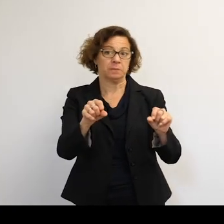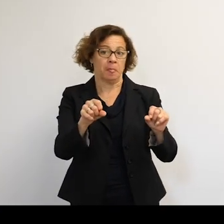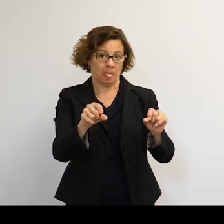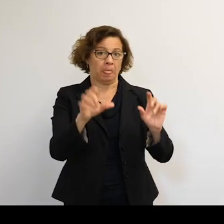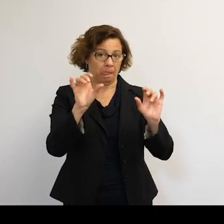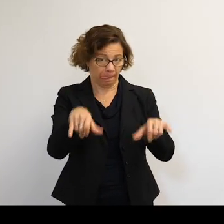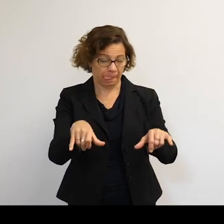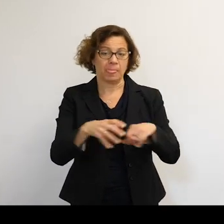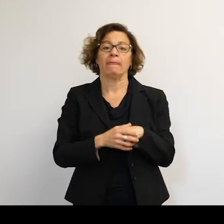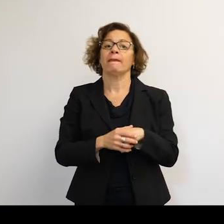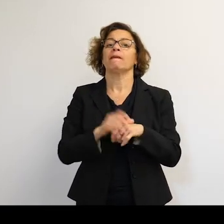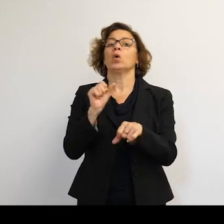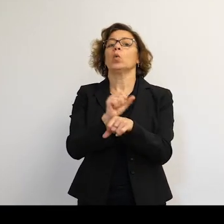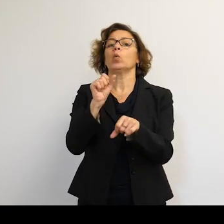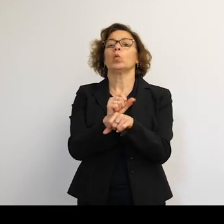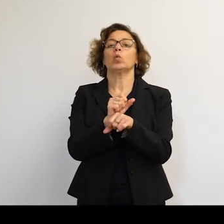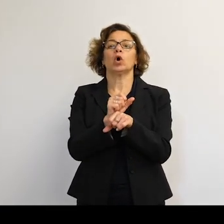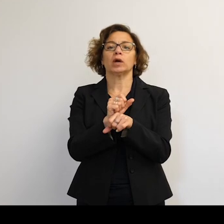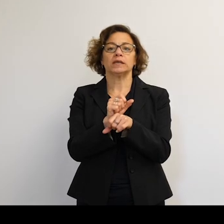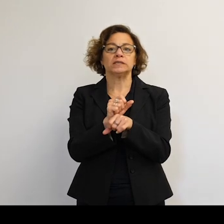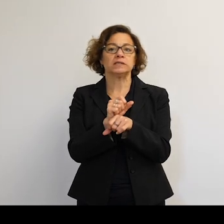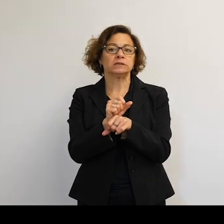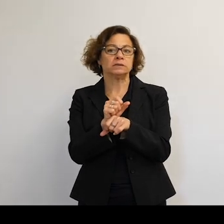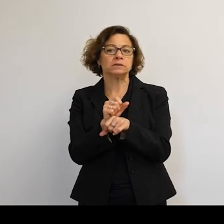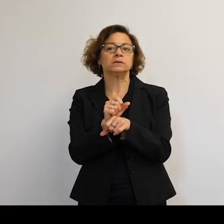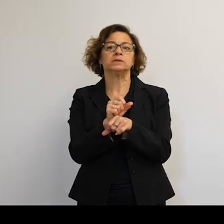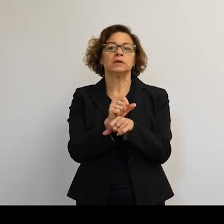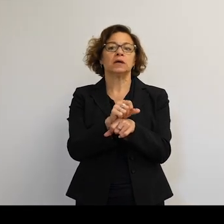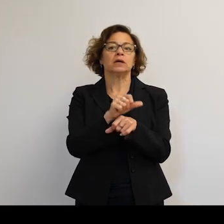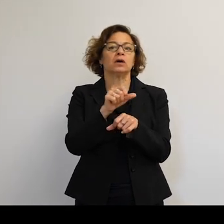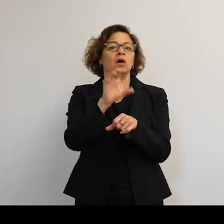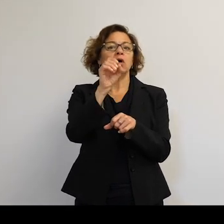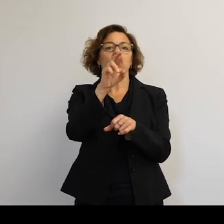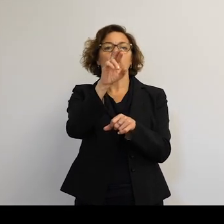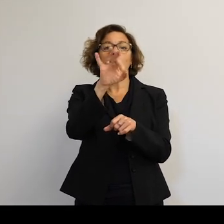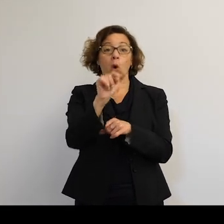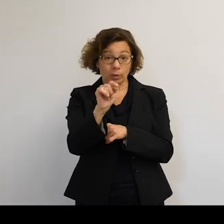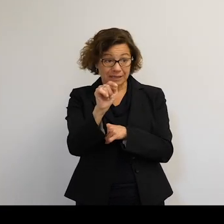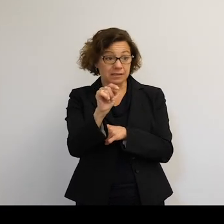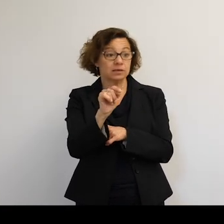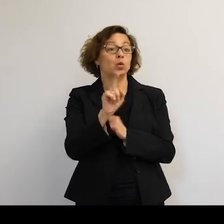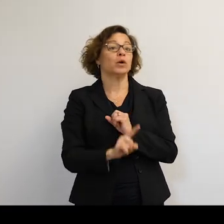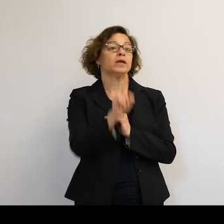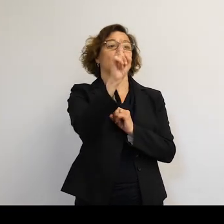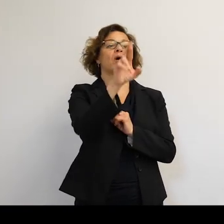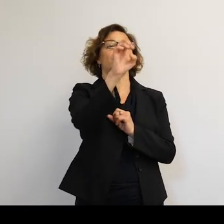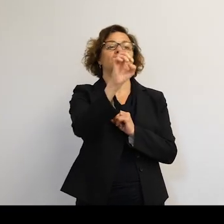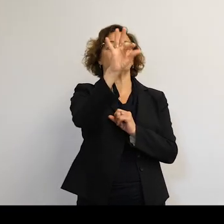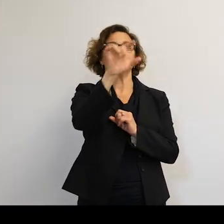If you can-- there's work as well on orbit servicing. So basically, going up and refueling satellites to extend their lifetime, which would help